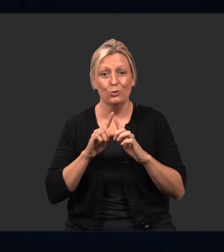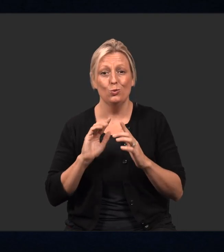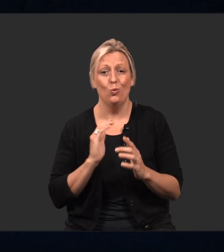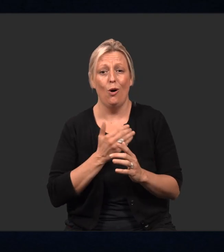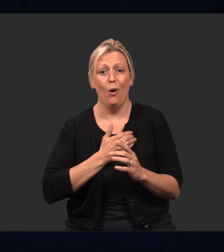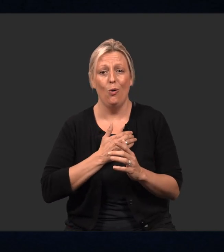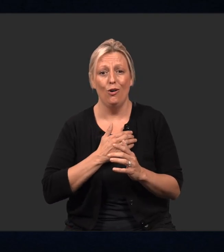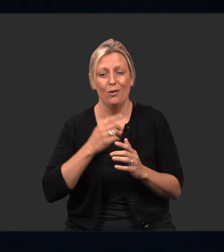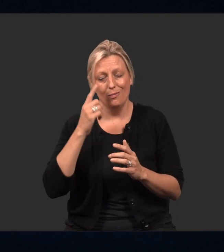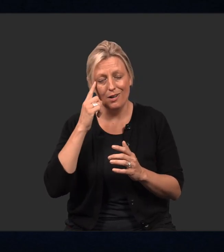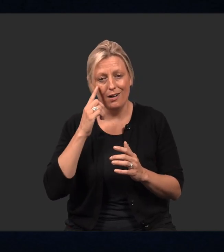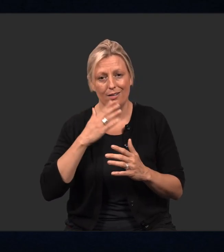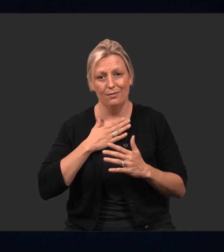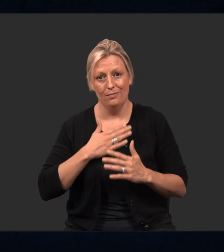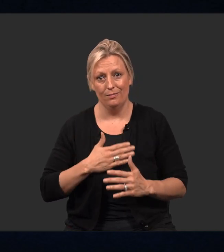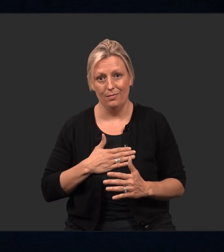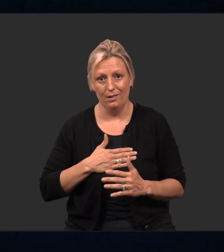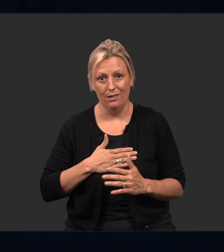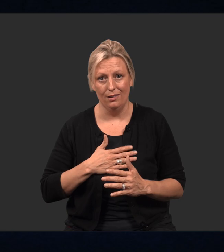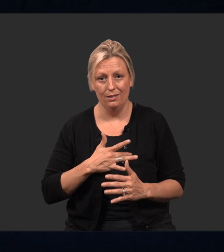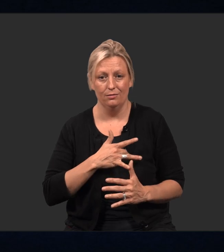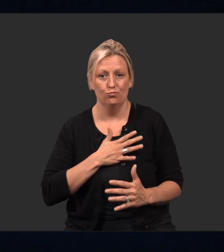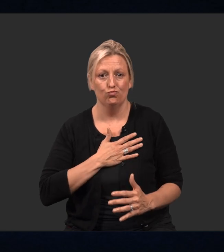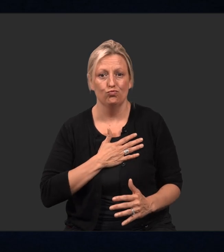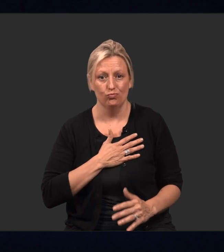It’s valuable for our mind, body, and heart.